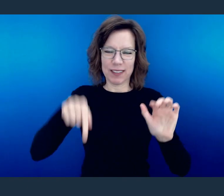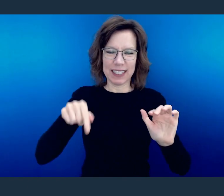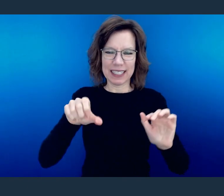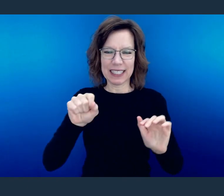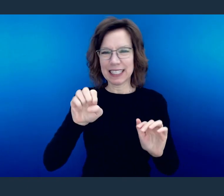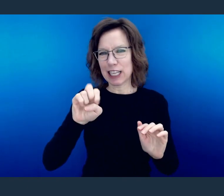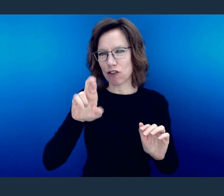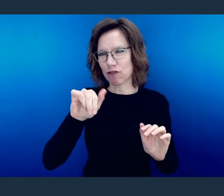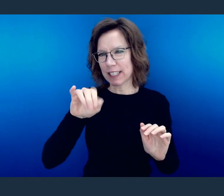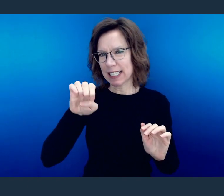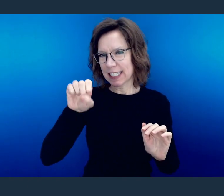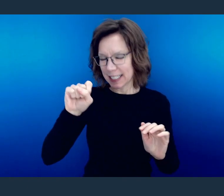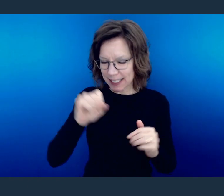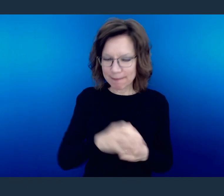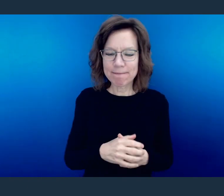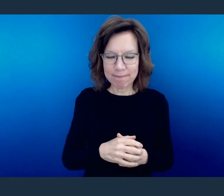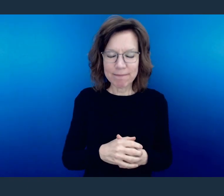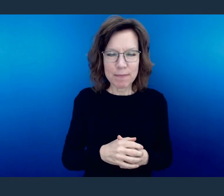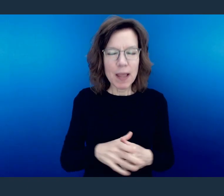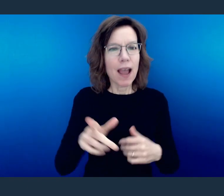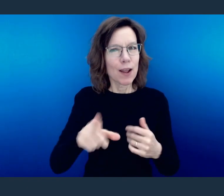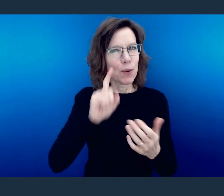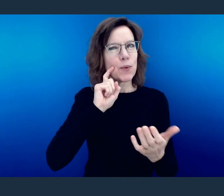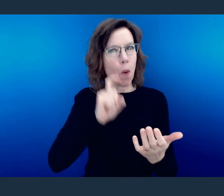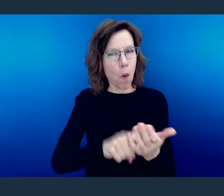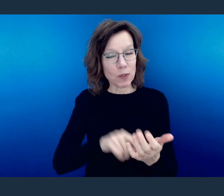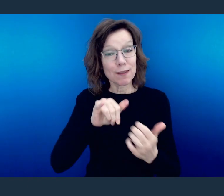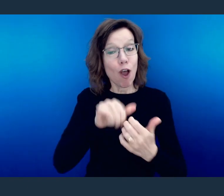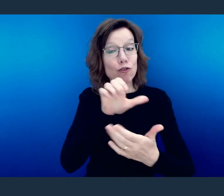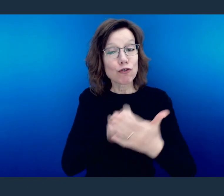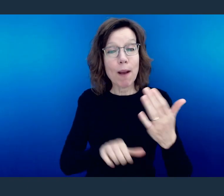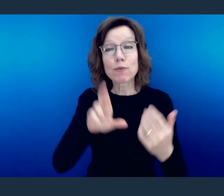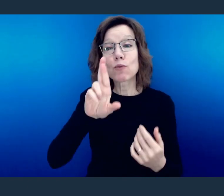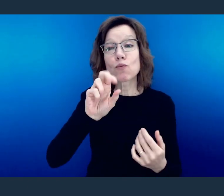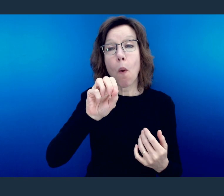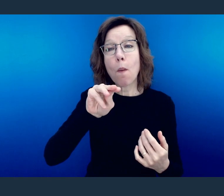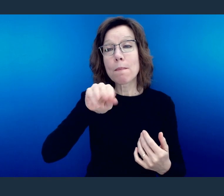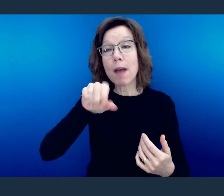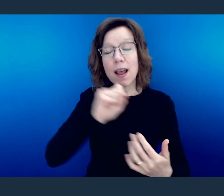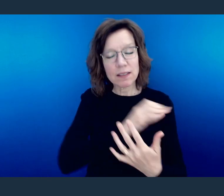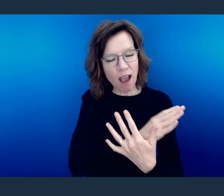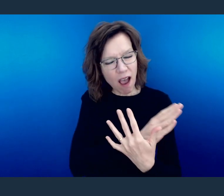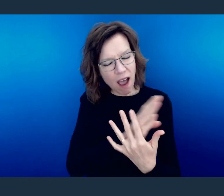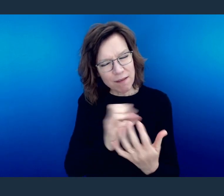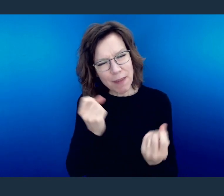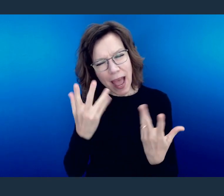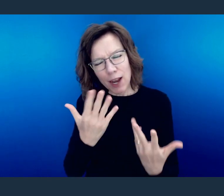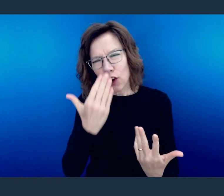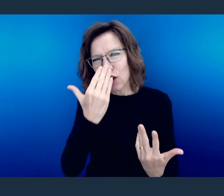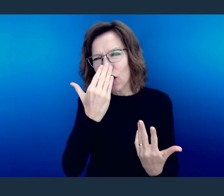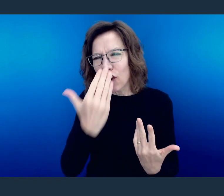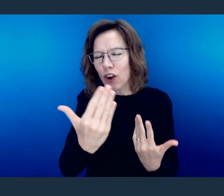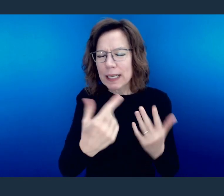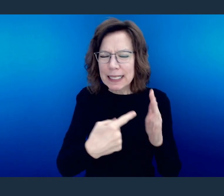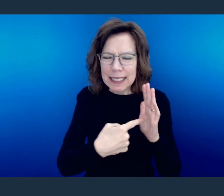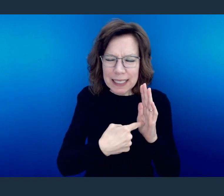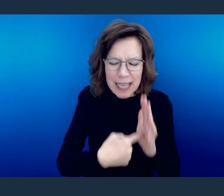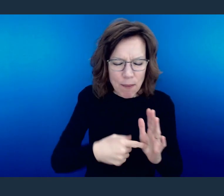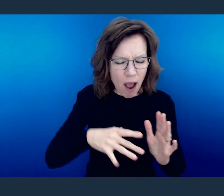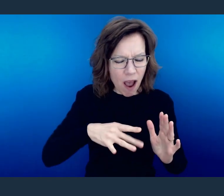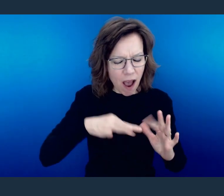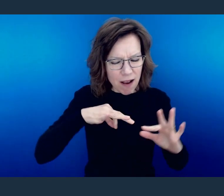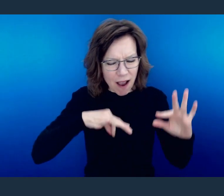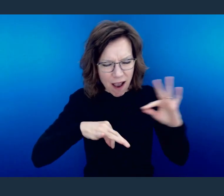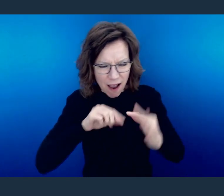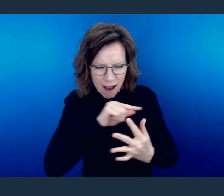But what we've found here is a treasure trove and a number of things that we have learned